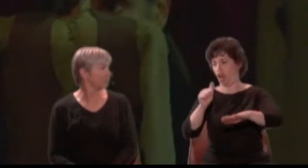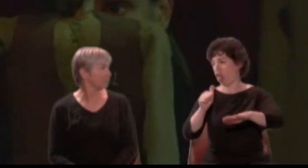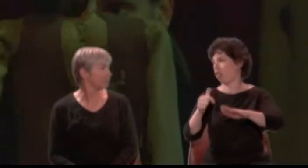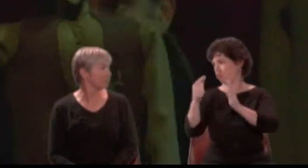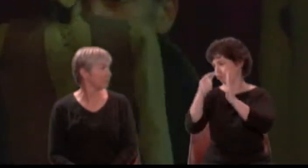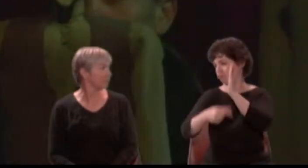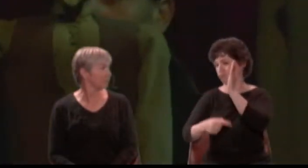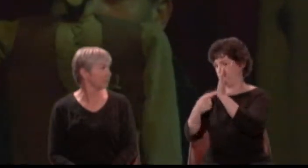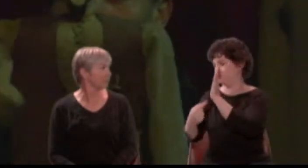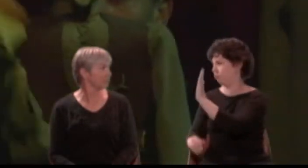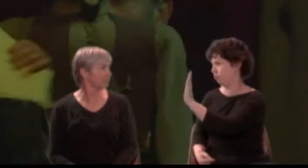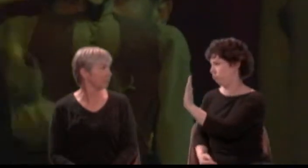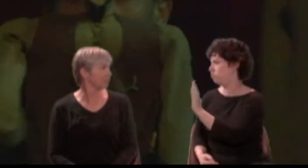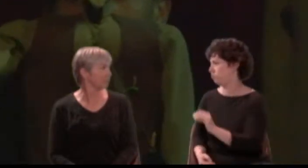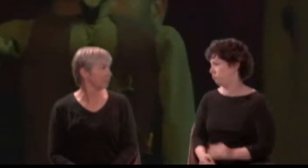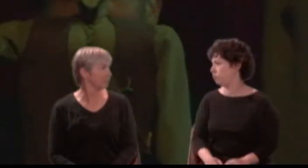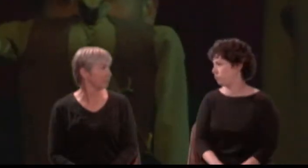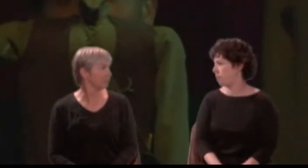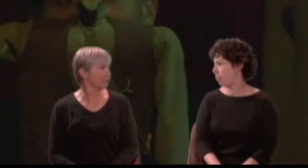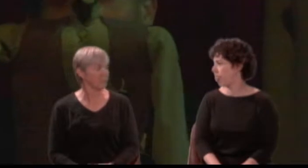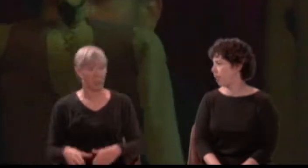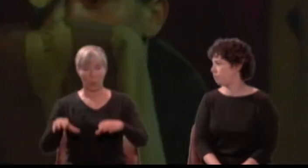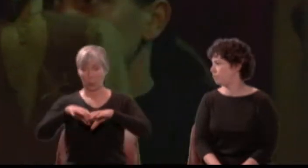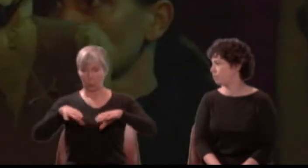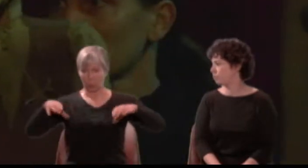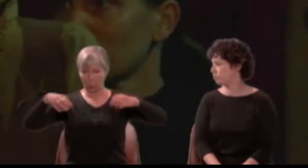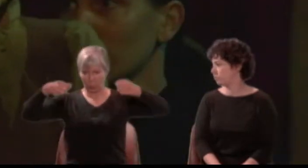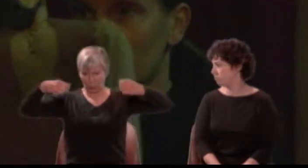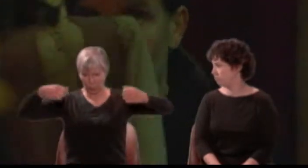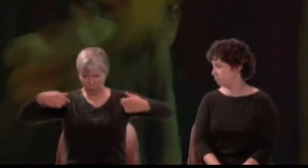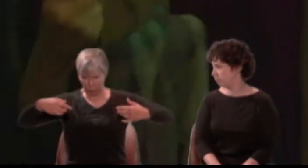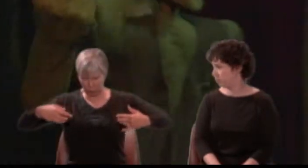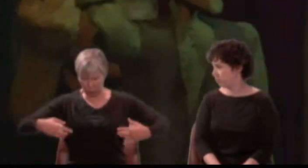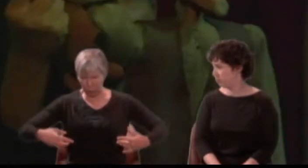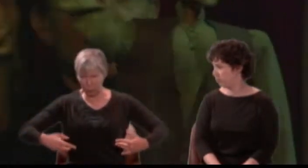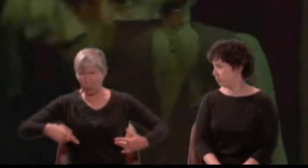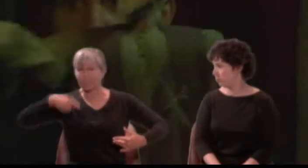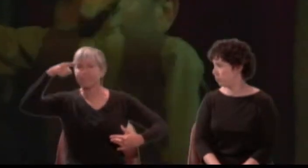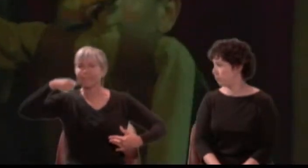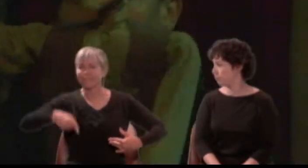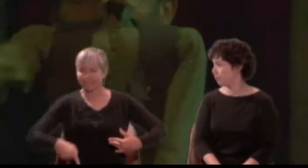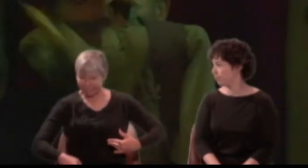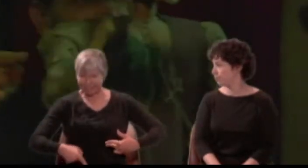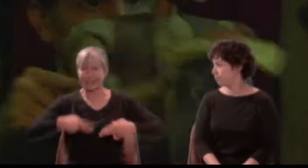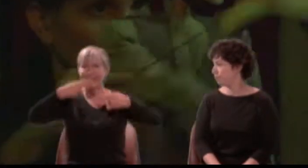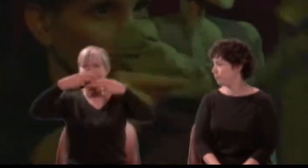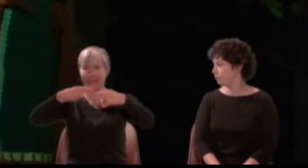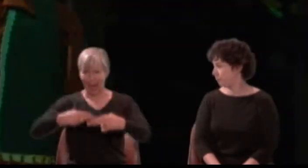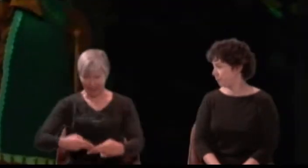Quince: Here is the scroll of every man's name, which is thought fit, through Athens, to play in our interlude.